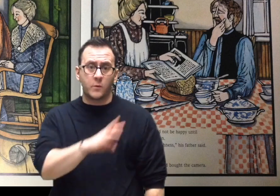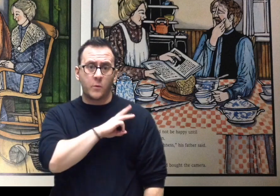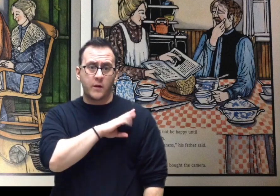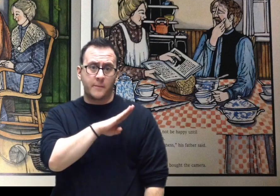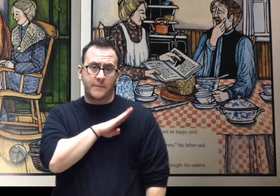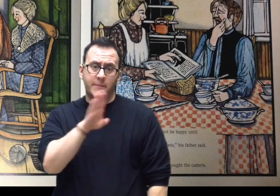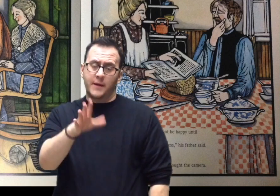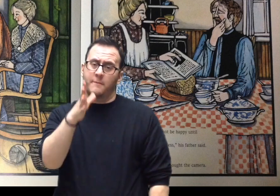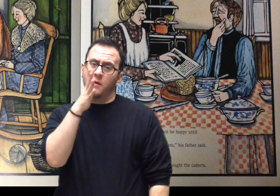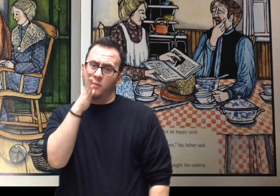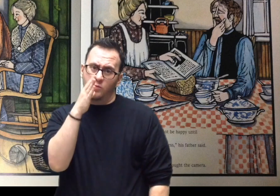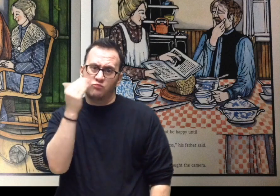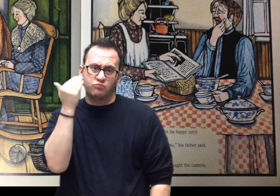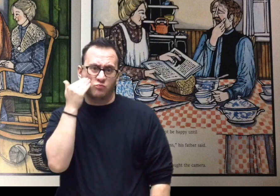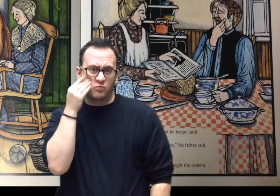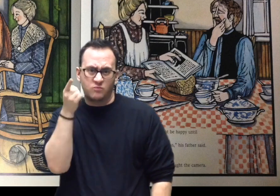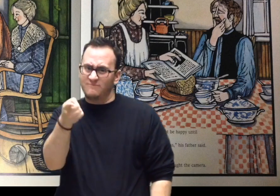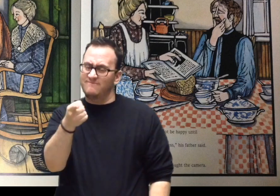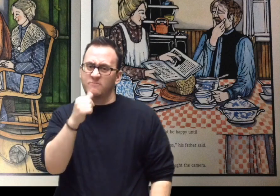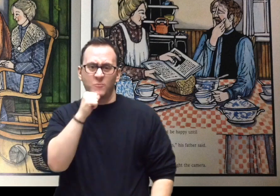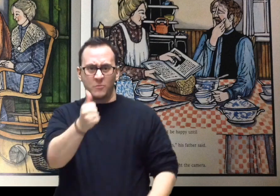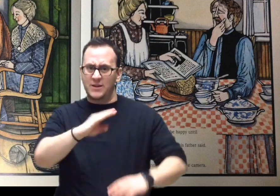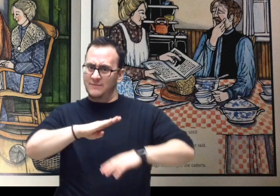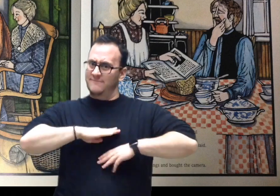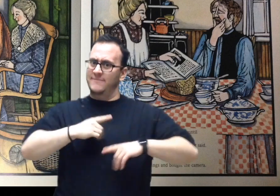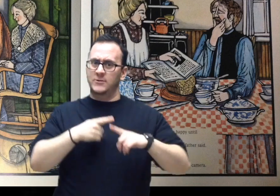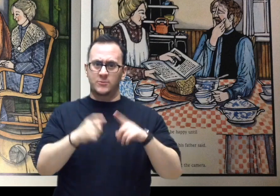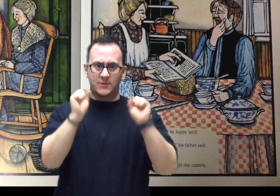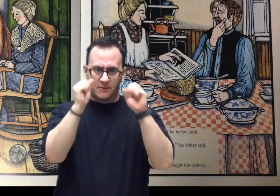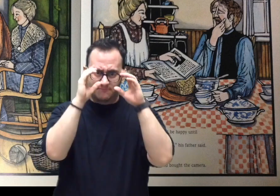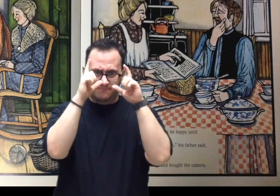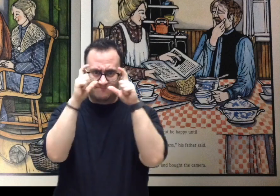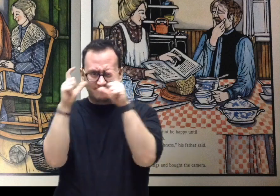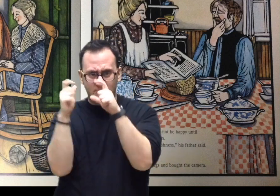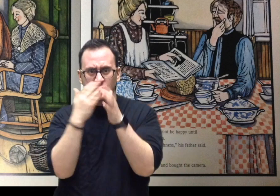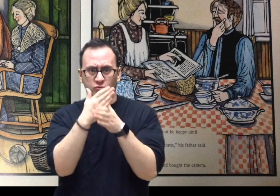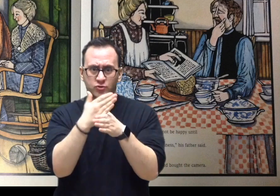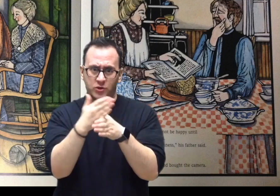“Fussing with snow is just foolishness,” his father said. Still, he loved his son.